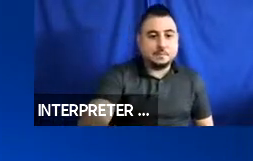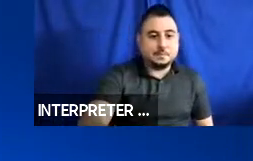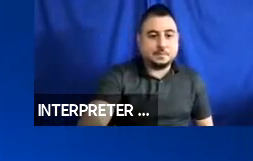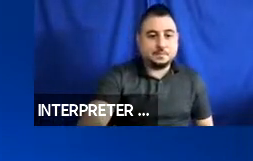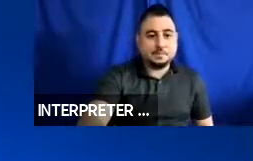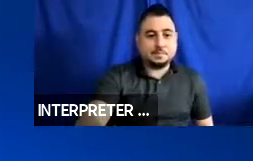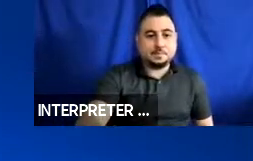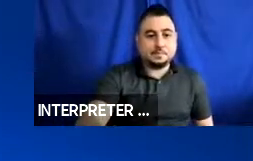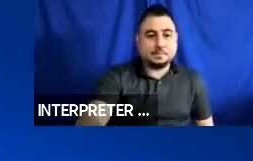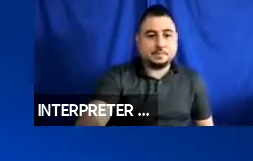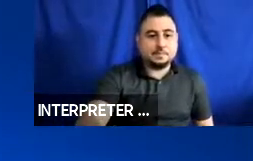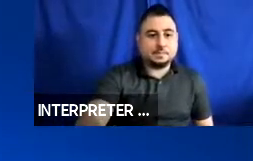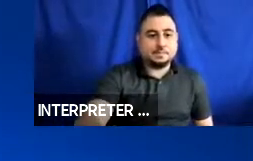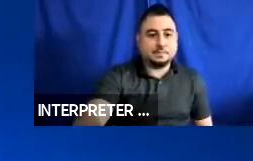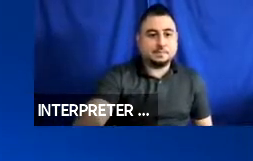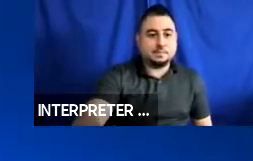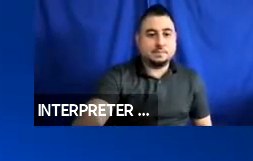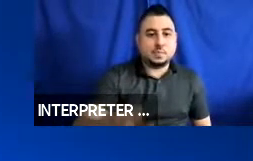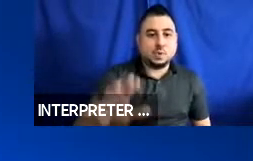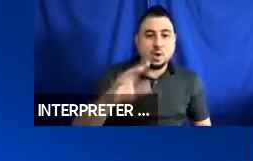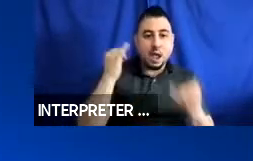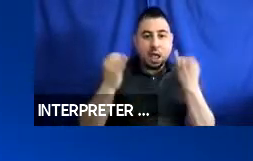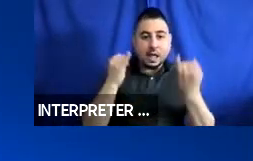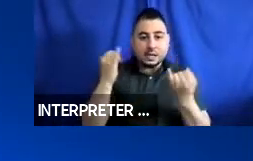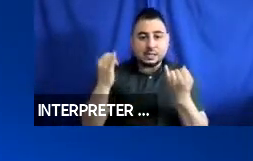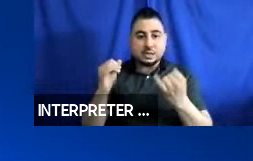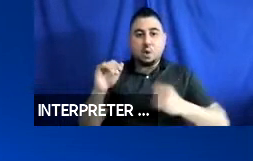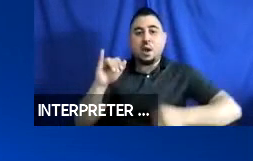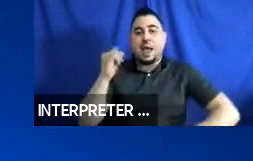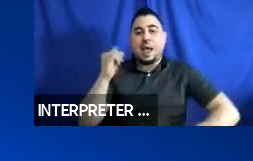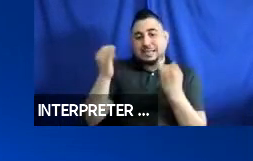where you can contribute ideas, comments on other people’s ideas and vote on ideas if